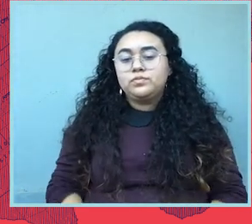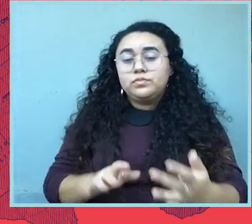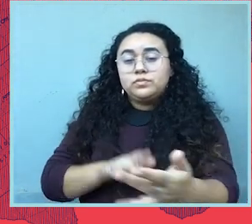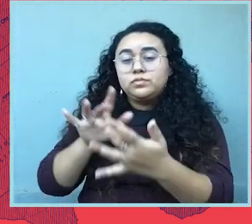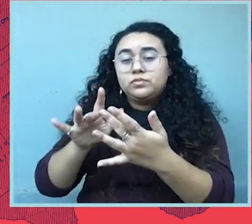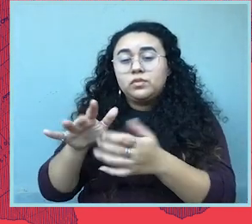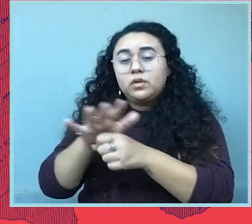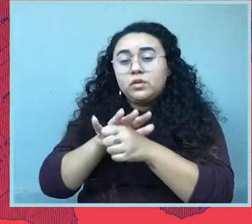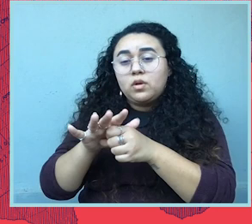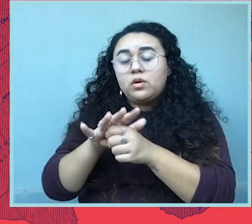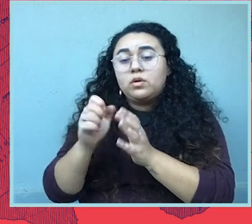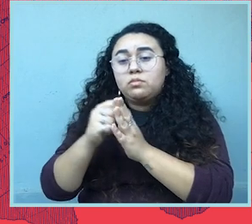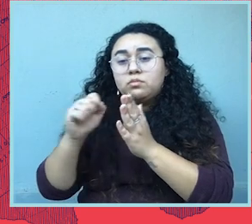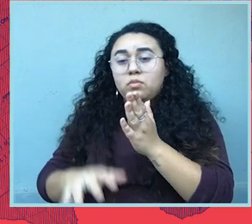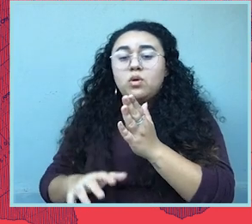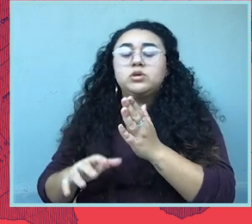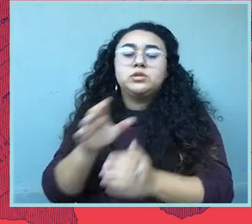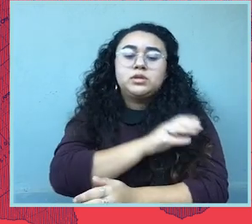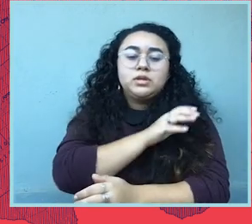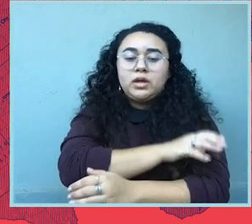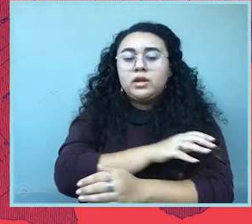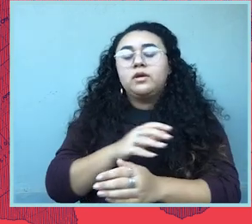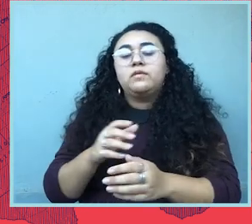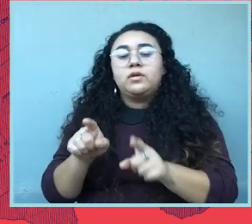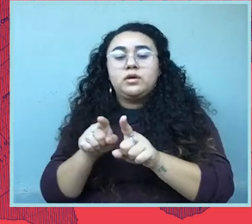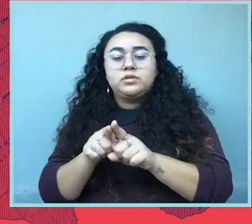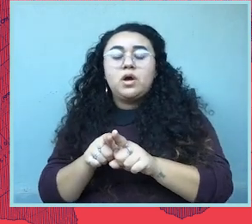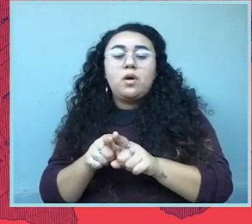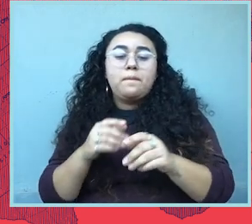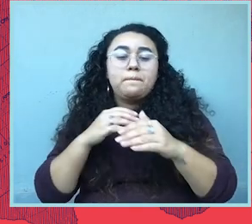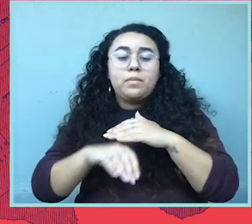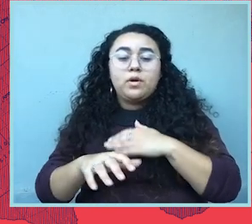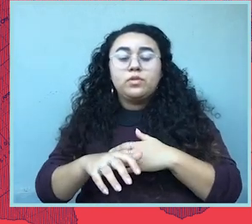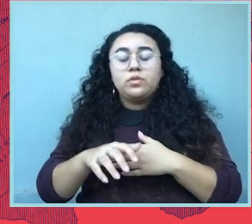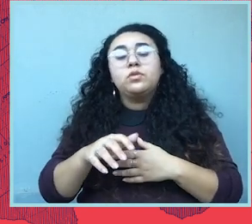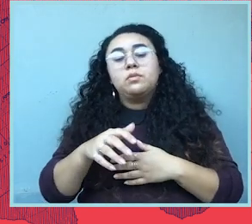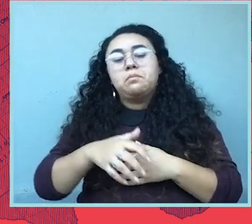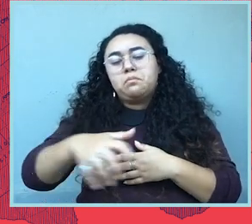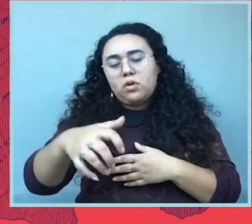Reach out to your local abortion clinic and your reproductive rights justice and and health